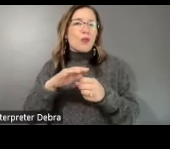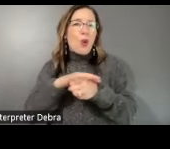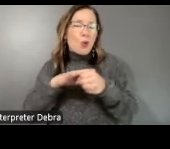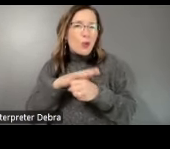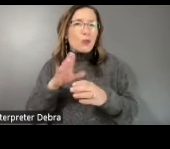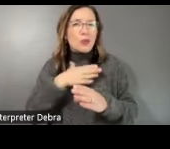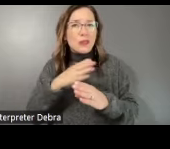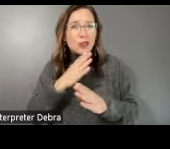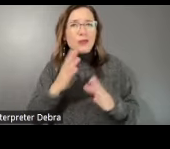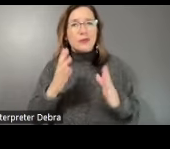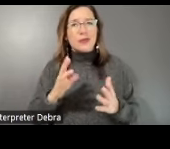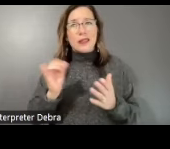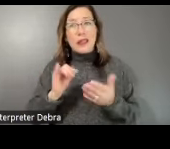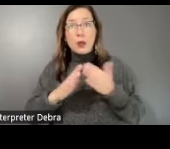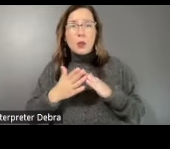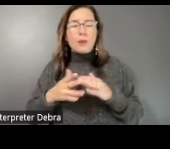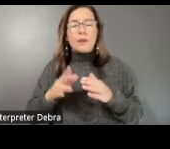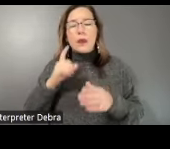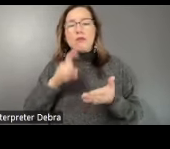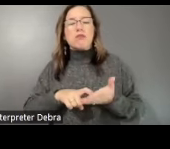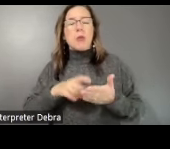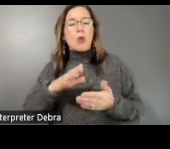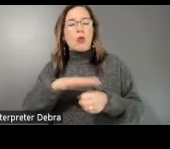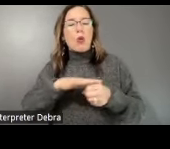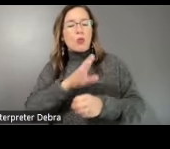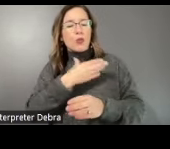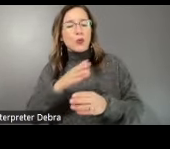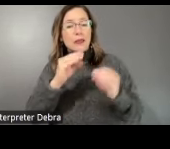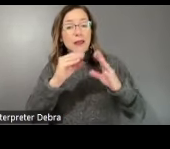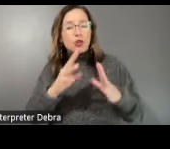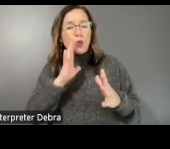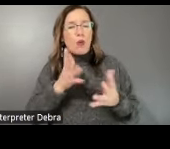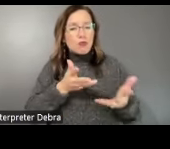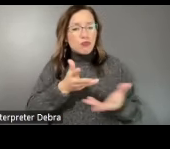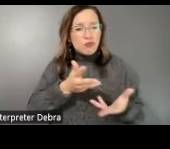So we identify a local music teacher who can work with young students who then perform with us in